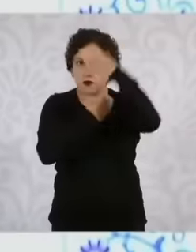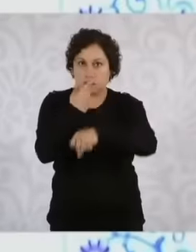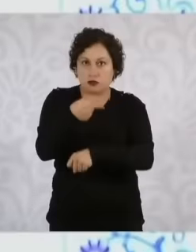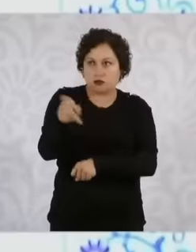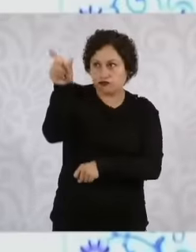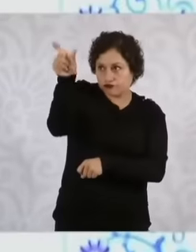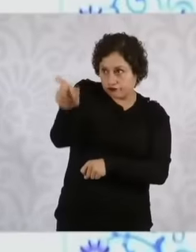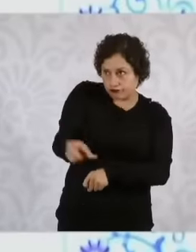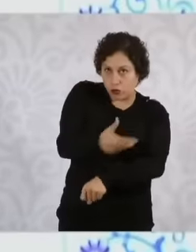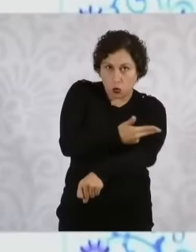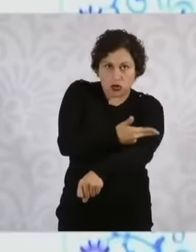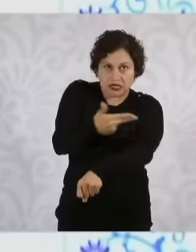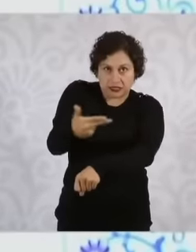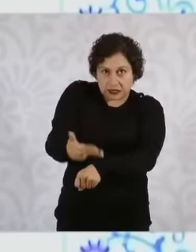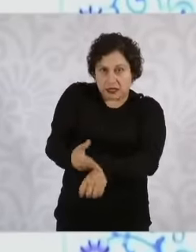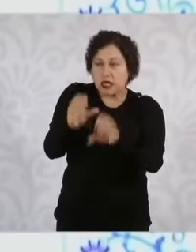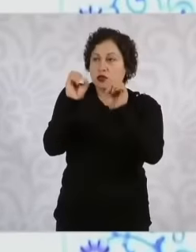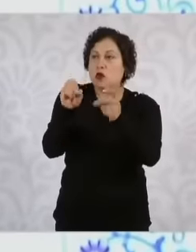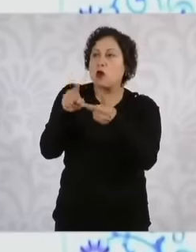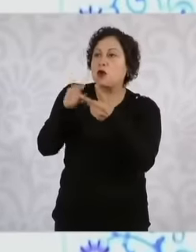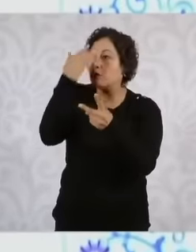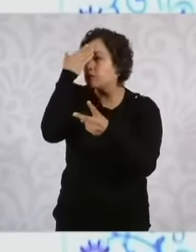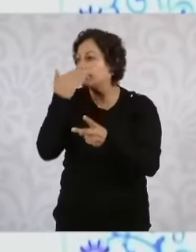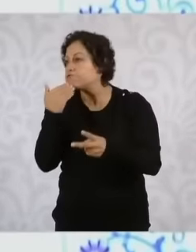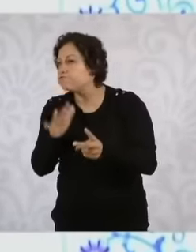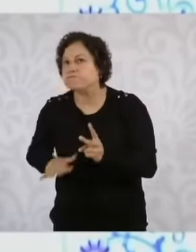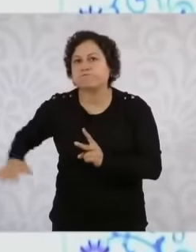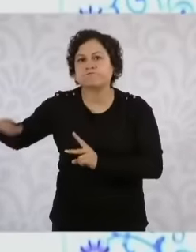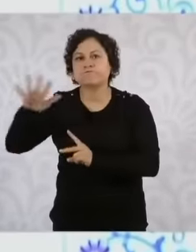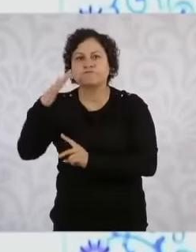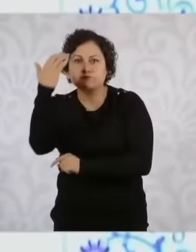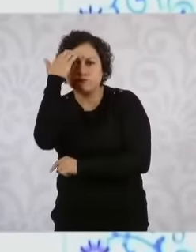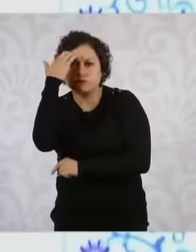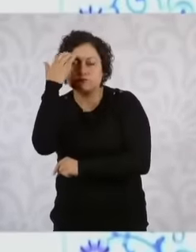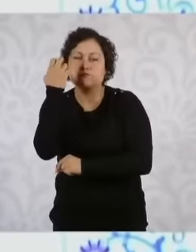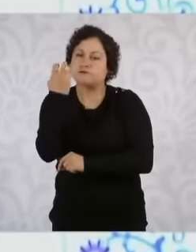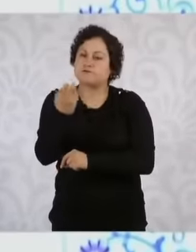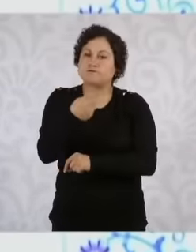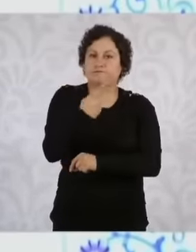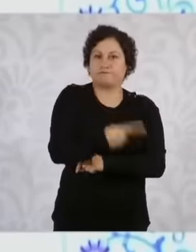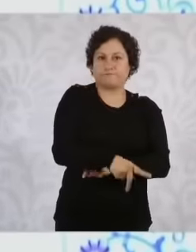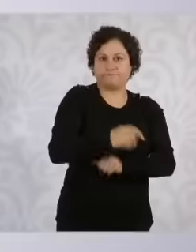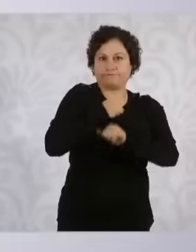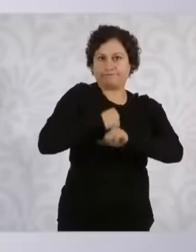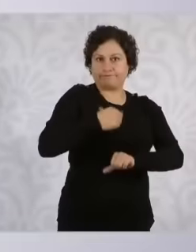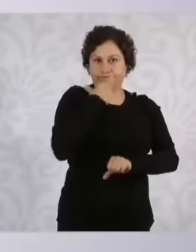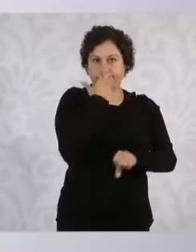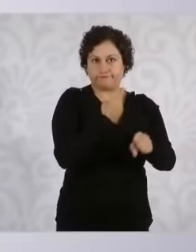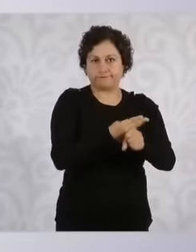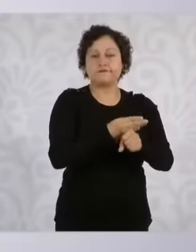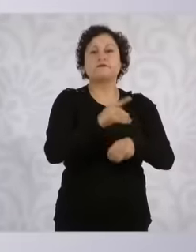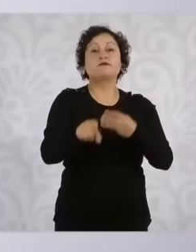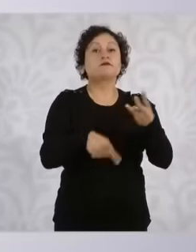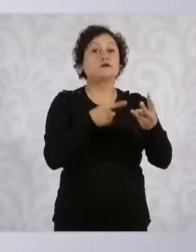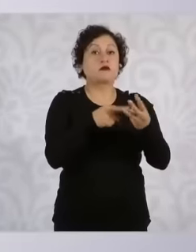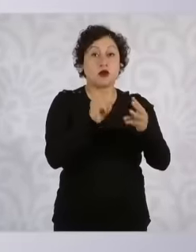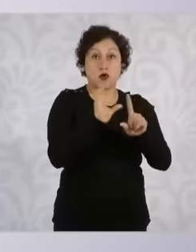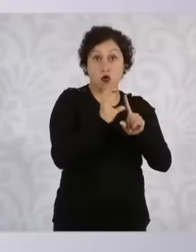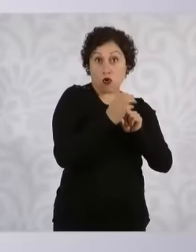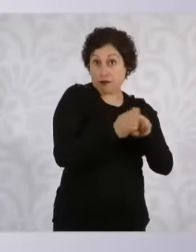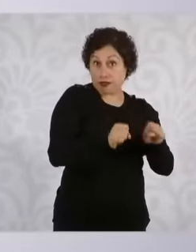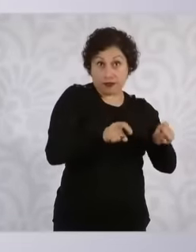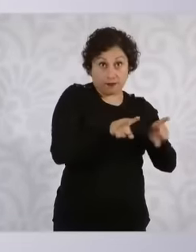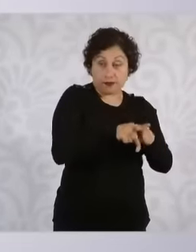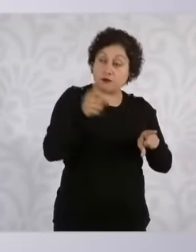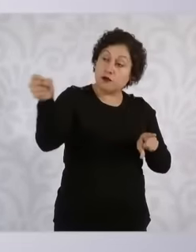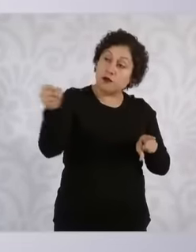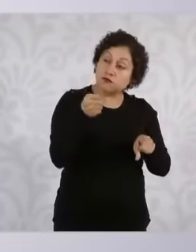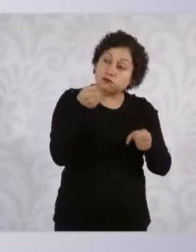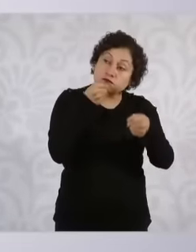public reputation. The committees will conduct public interviews with the applicants who qualify